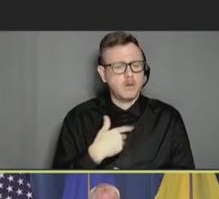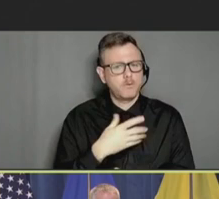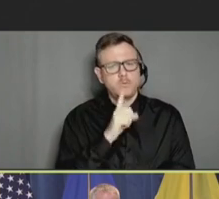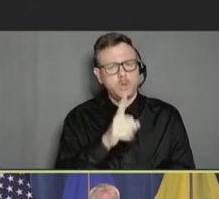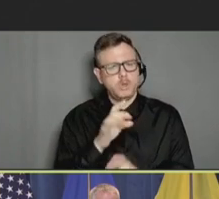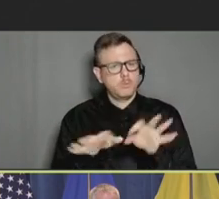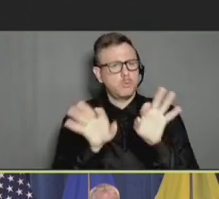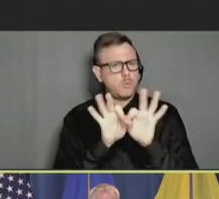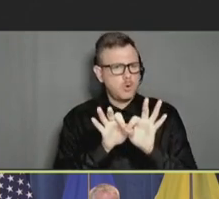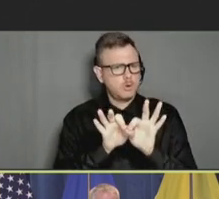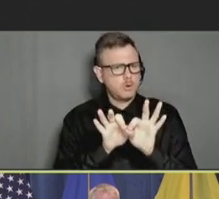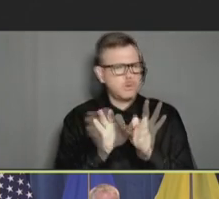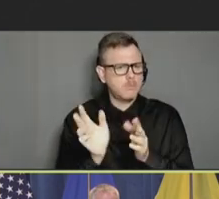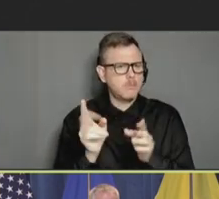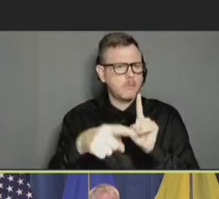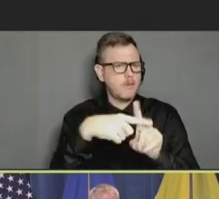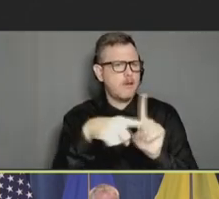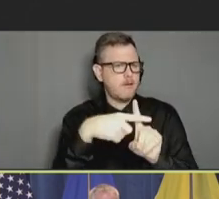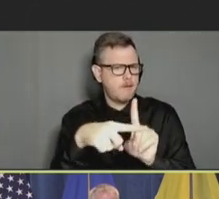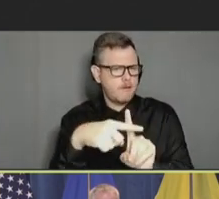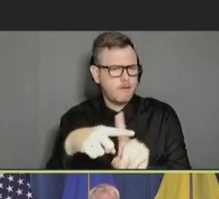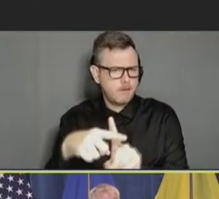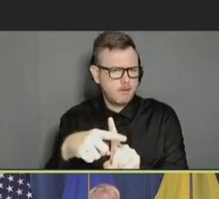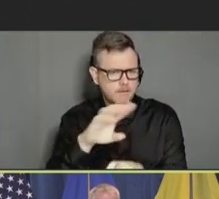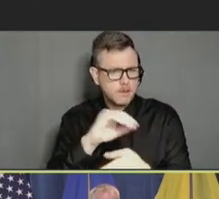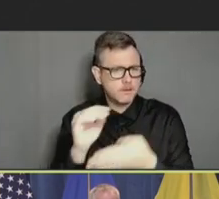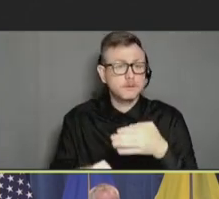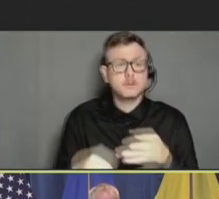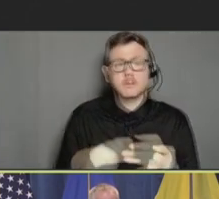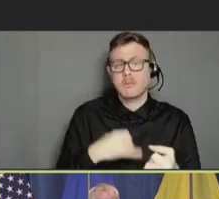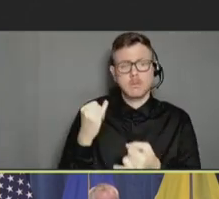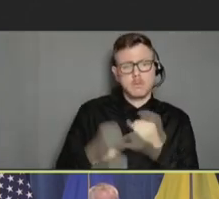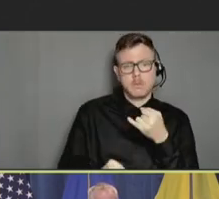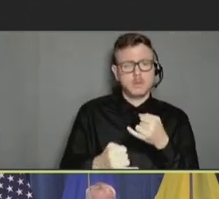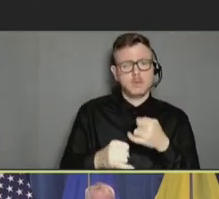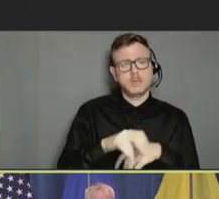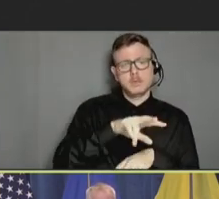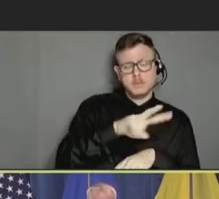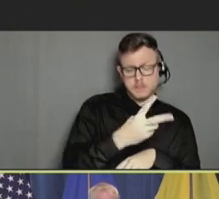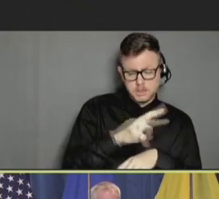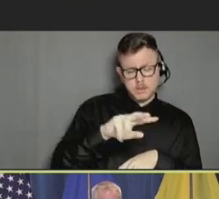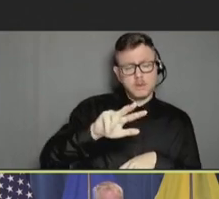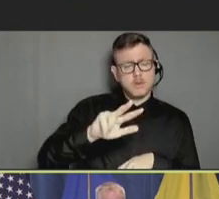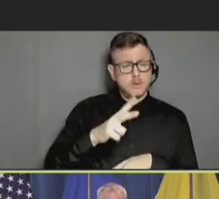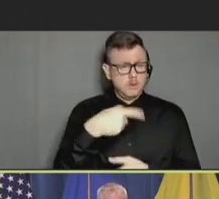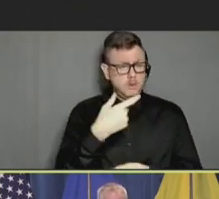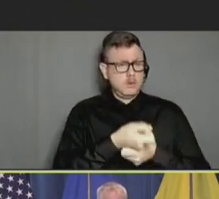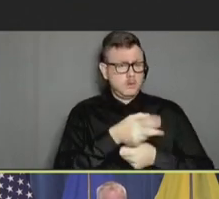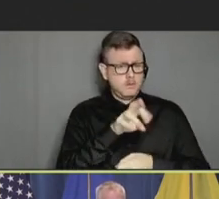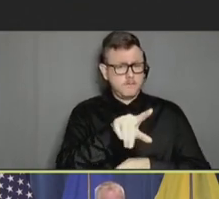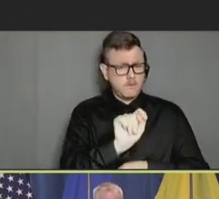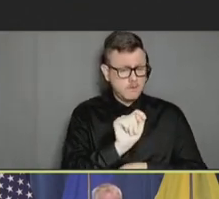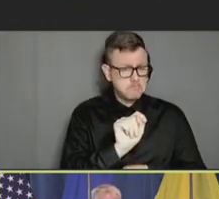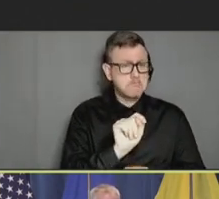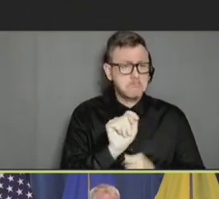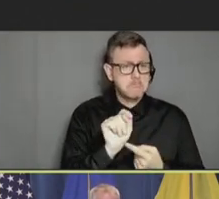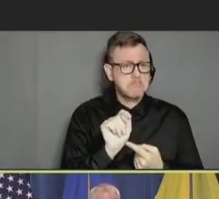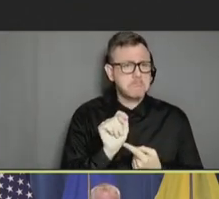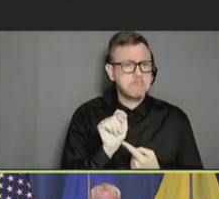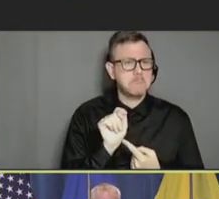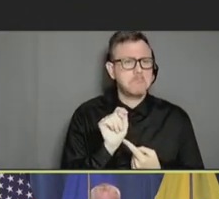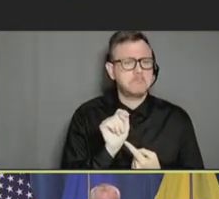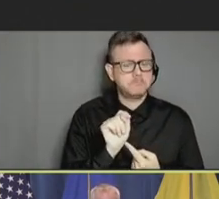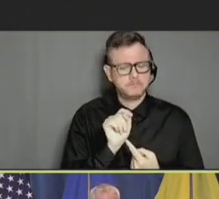And then finally, in the second and third years of VaST work, we discussed the number